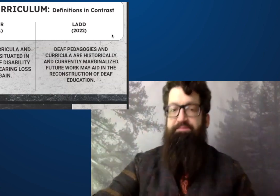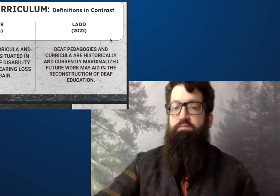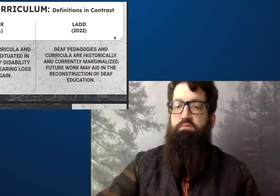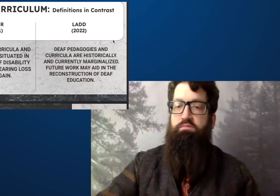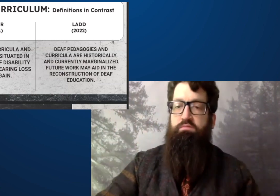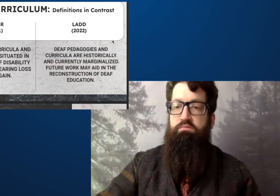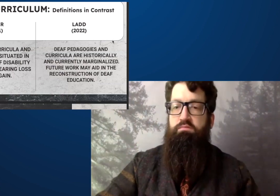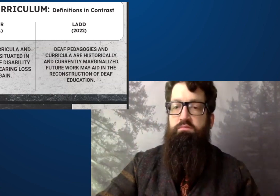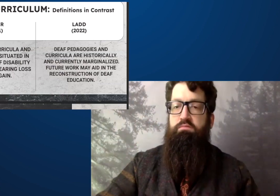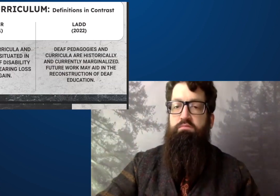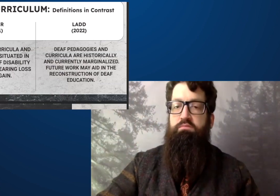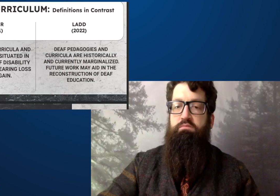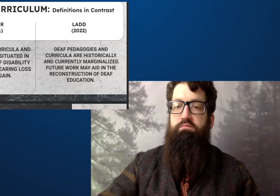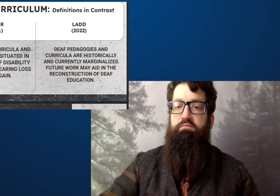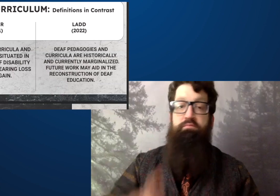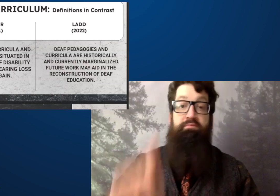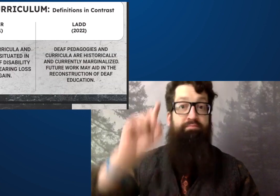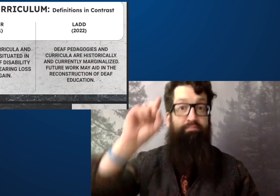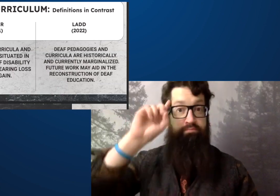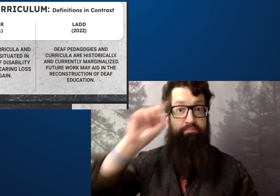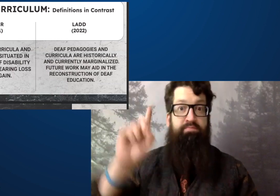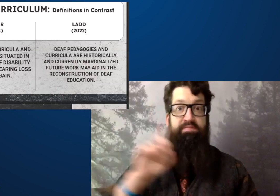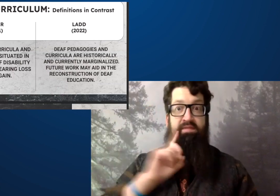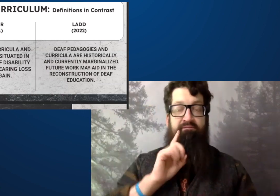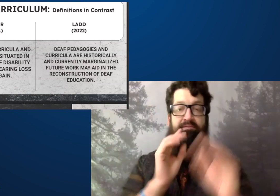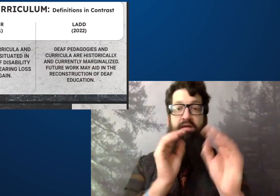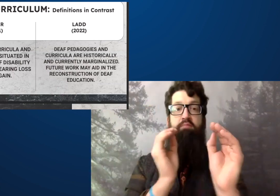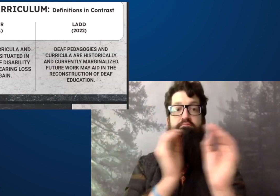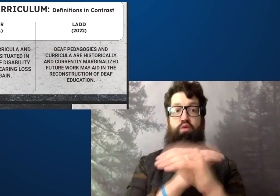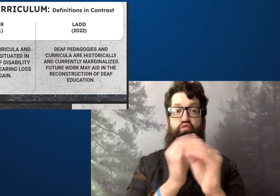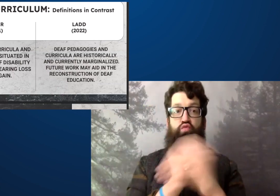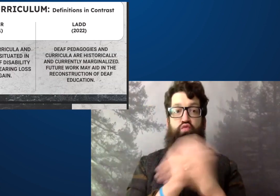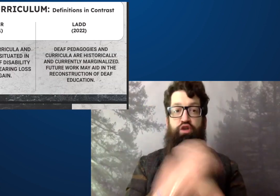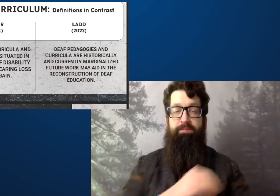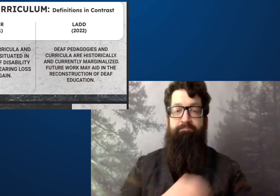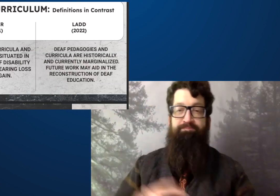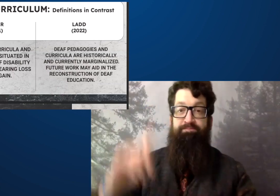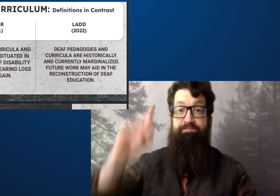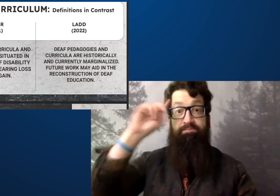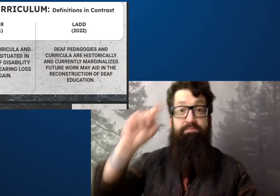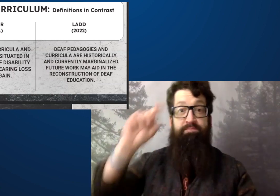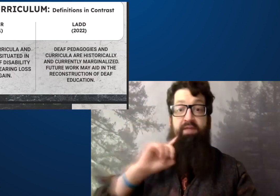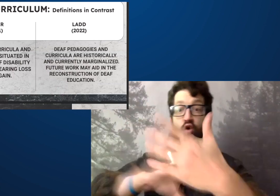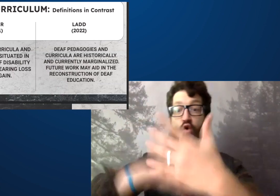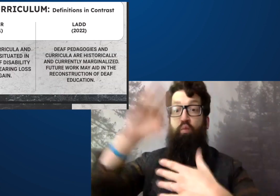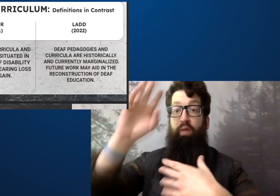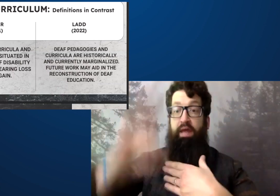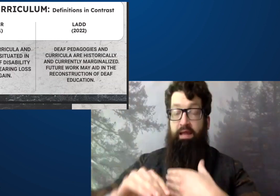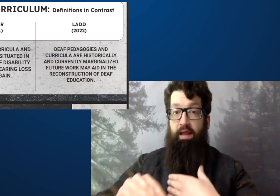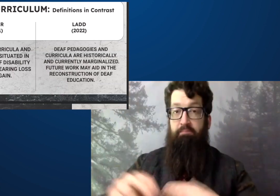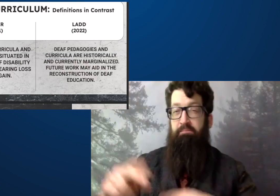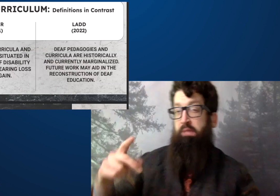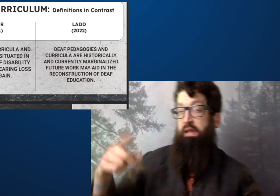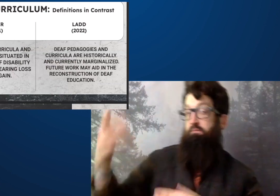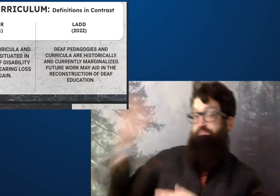And then when you look at Lad in 2022, he said that deaf pedagogies and deaf